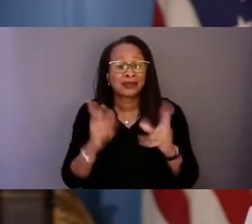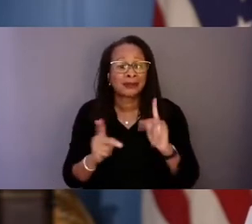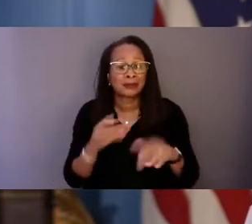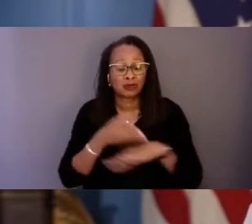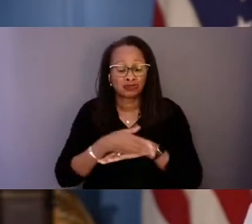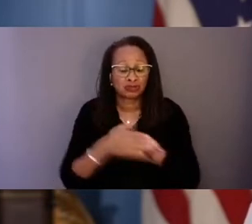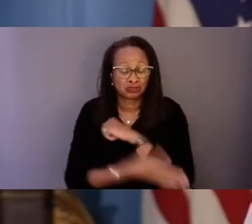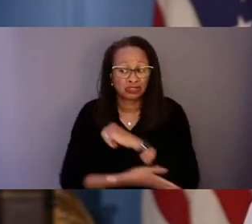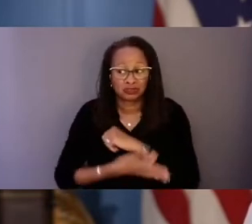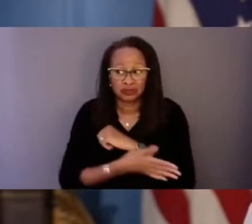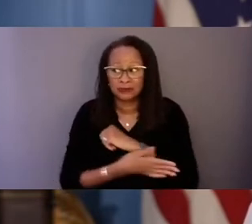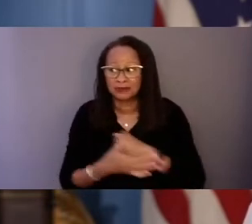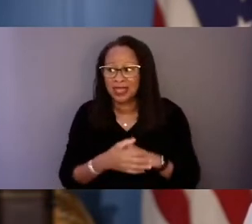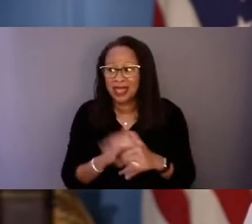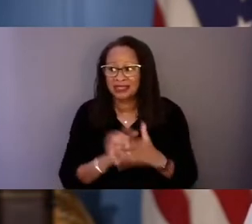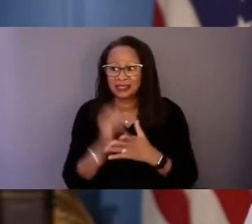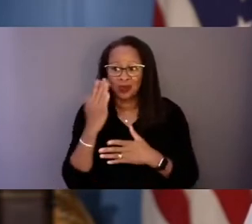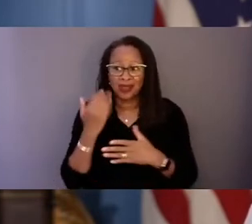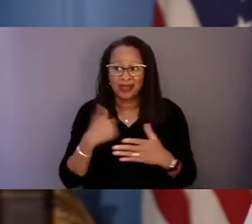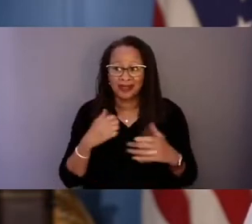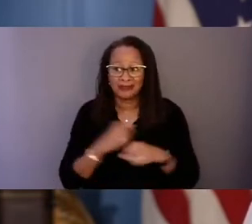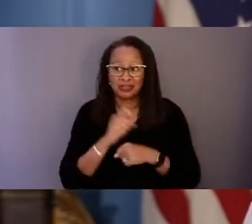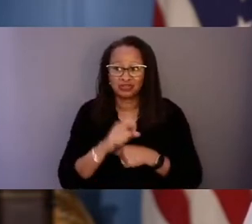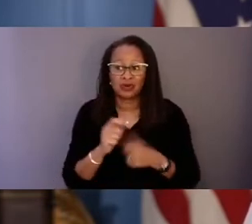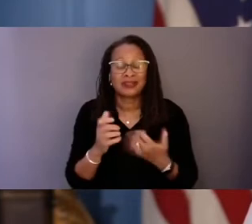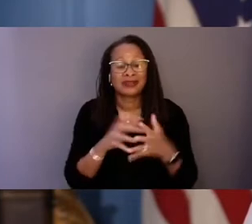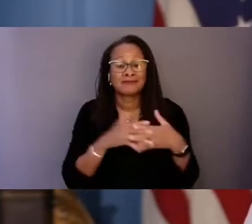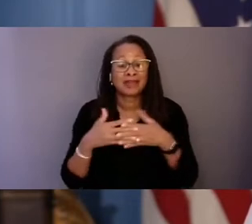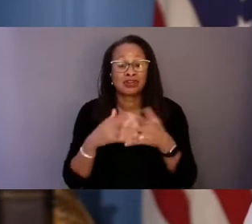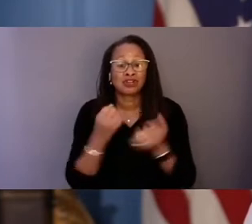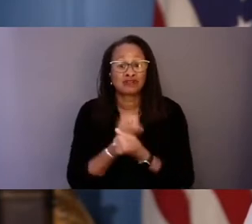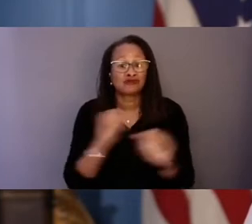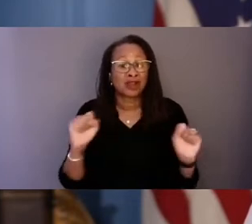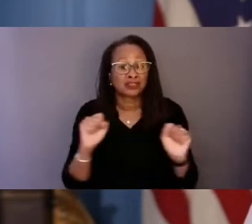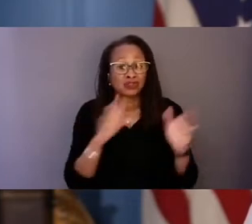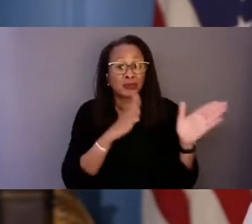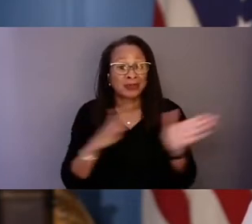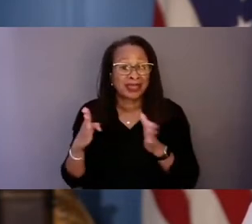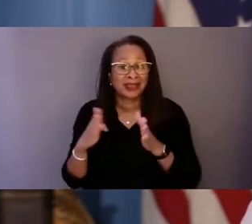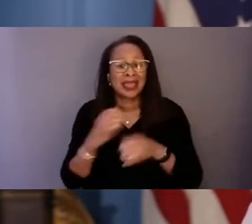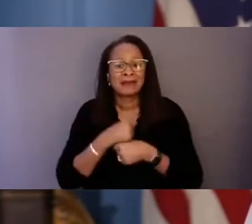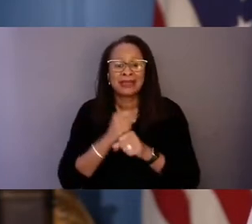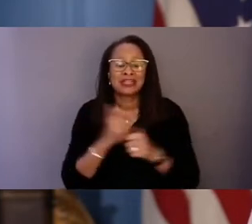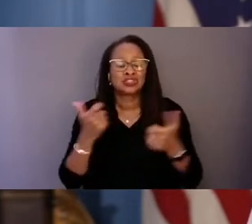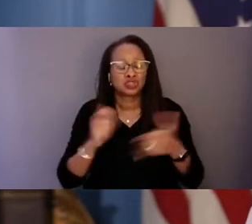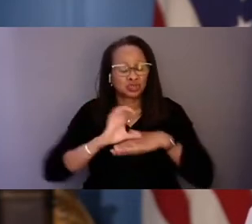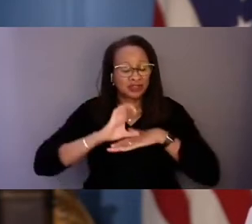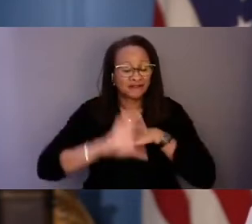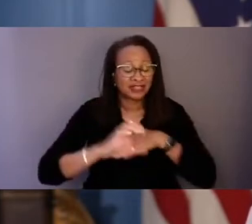That's why I made sure that the American Rescue Plan made an enormous investment in mental health services.